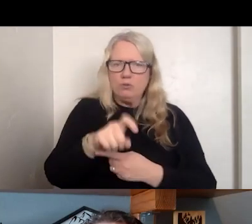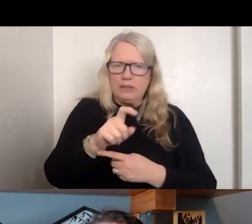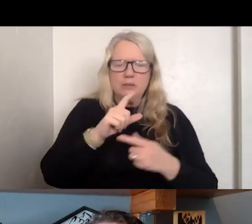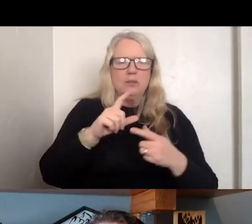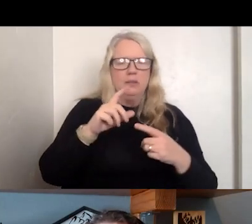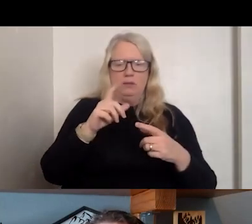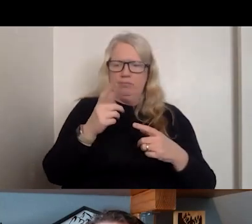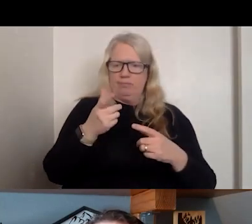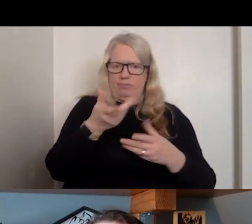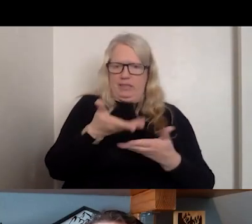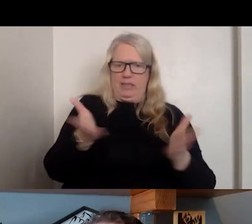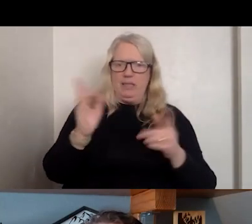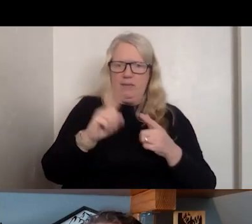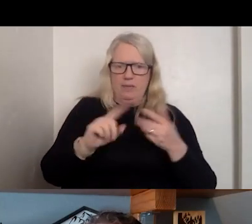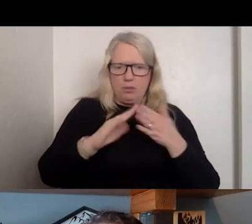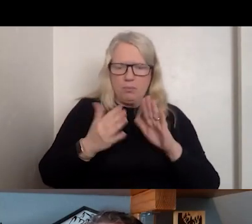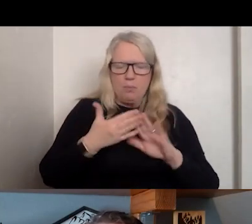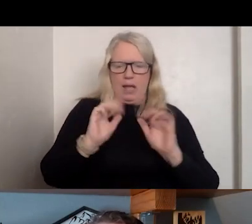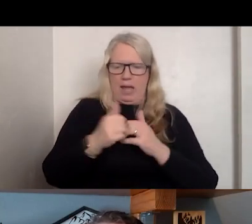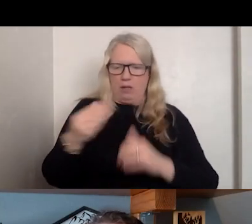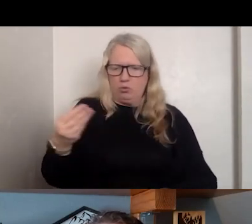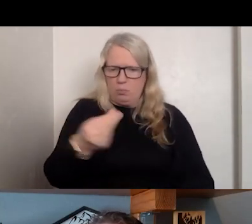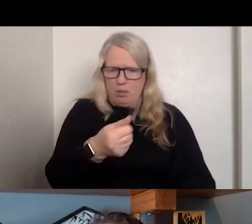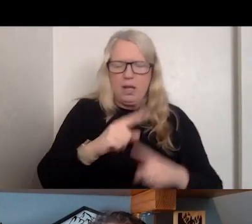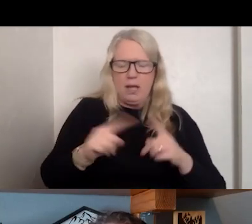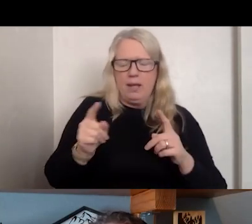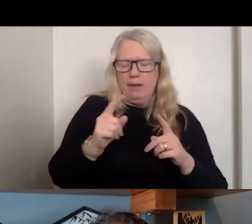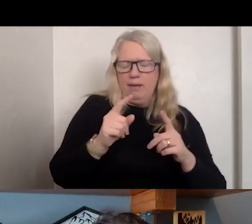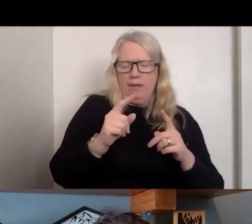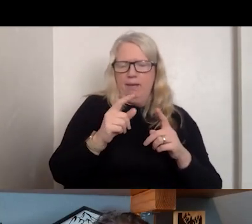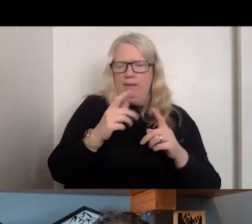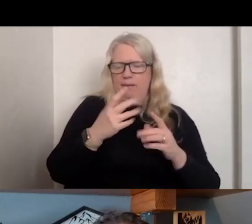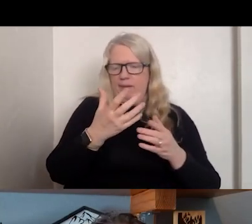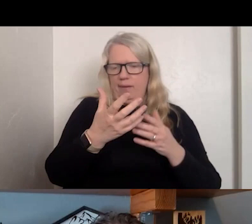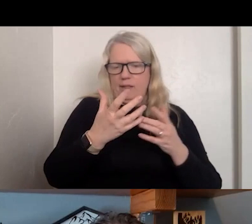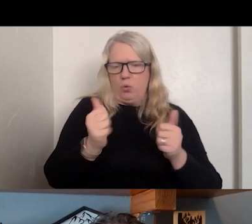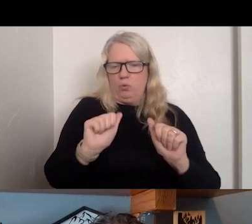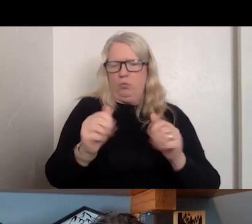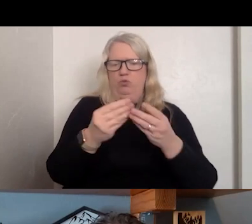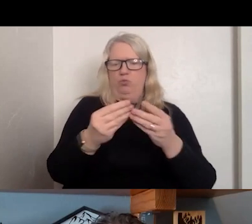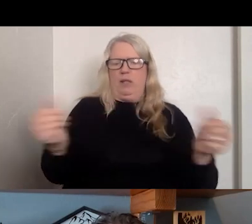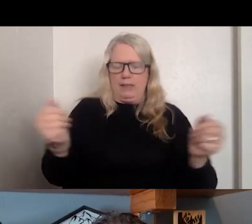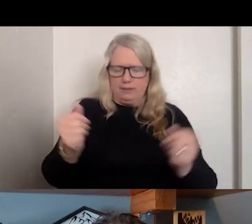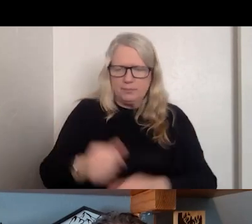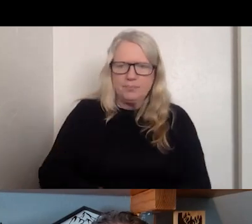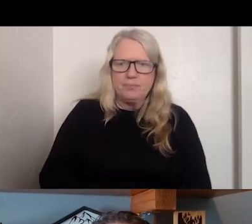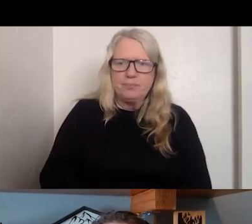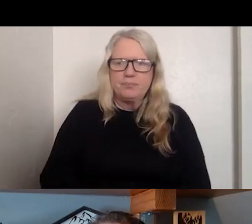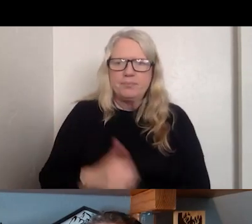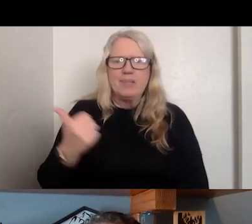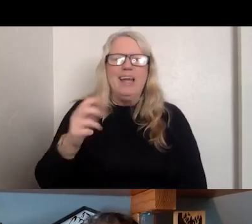OUT HOW IT IS GOING TO BE PAID FOR DURING THAT EVENT -- DAVID,